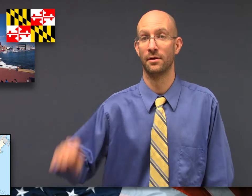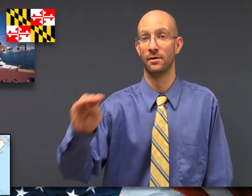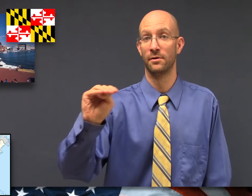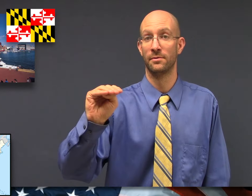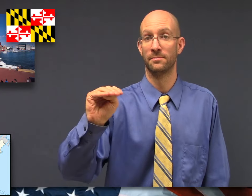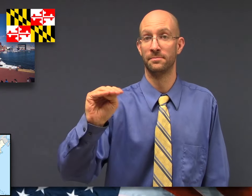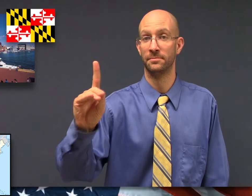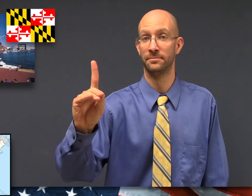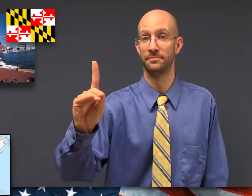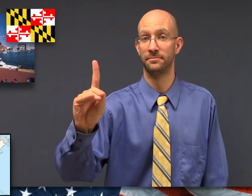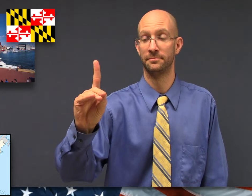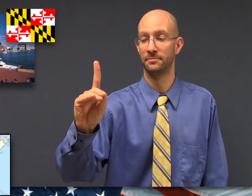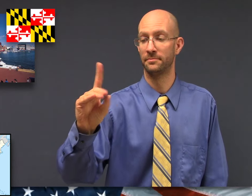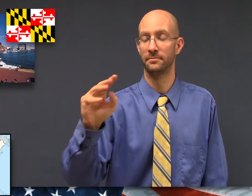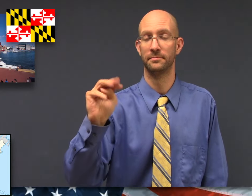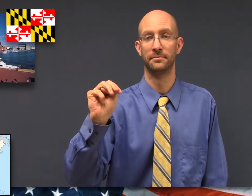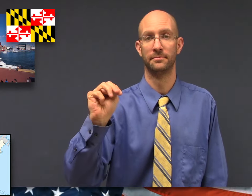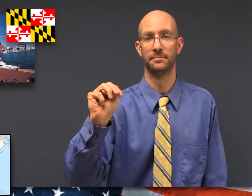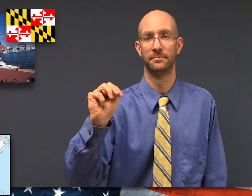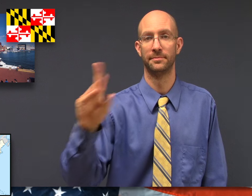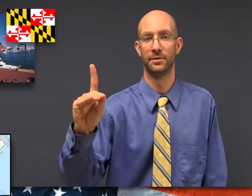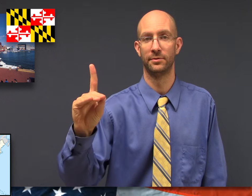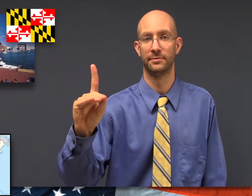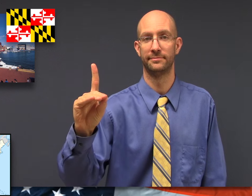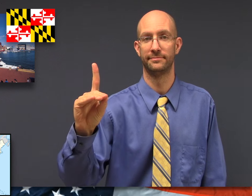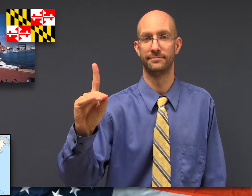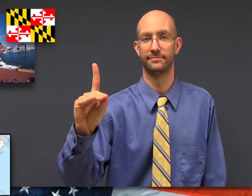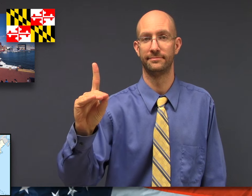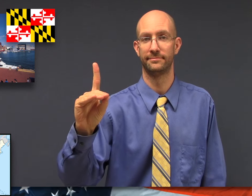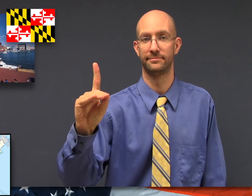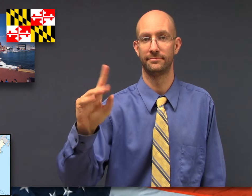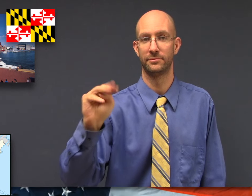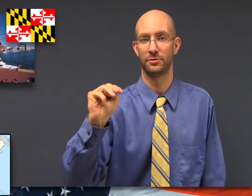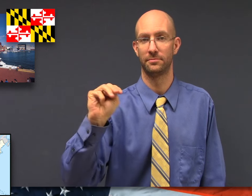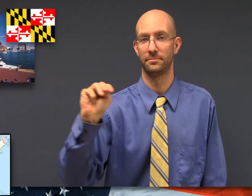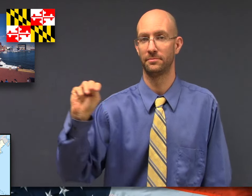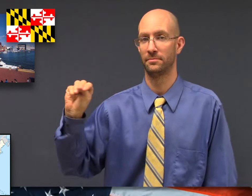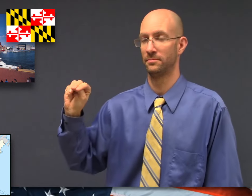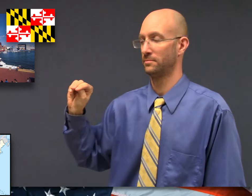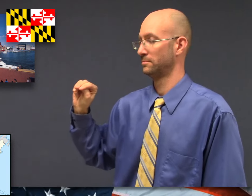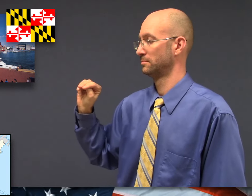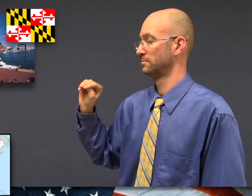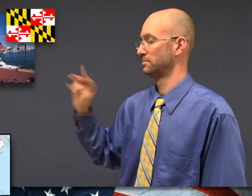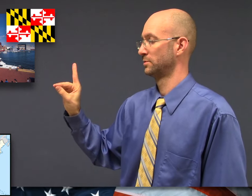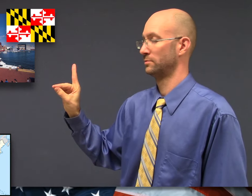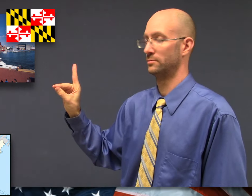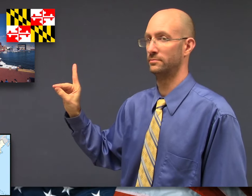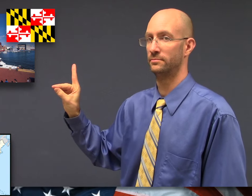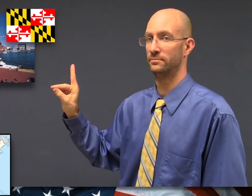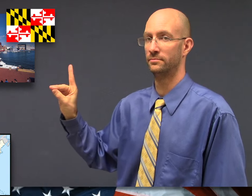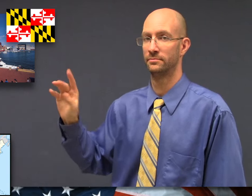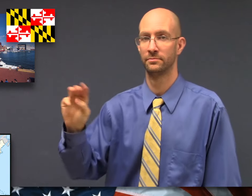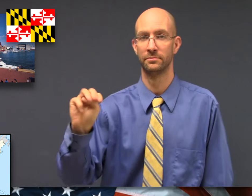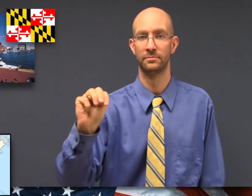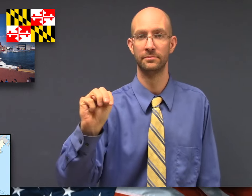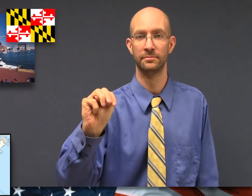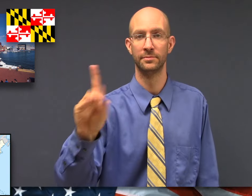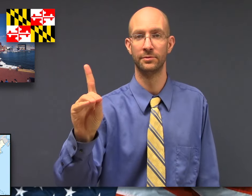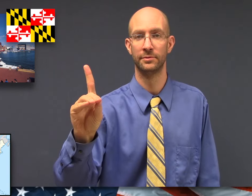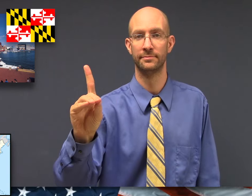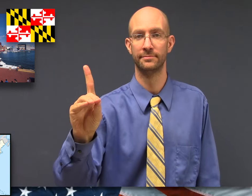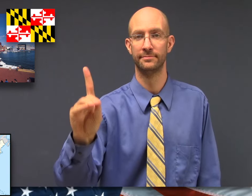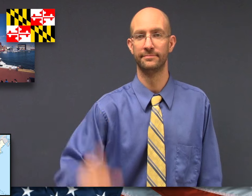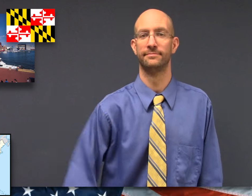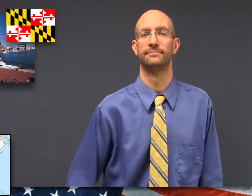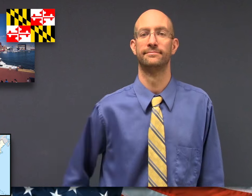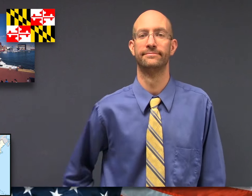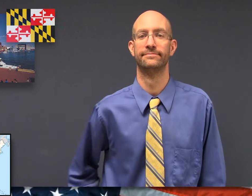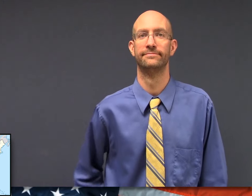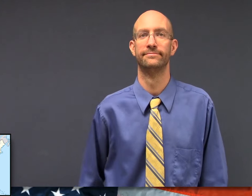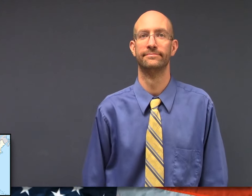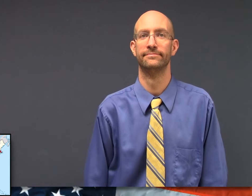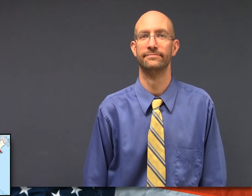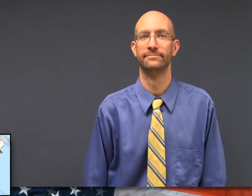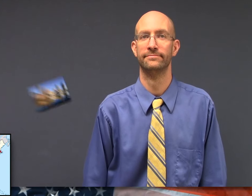fs-MD